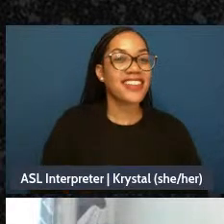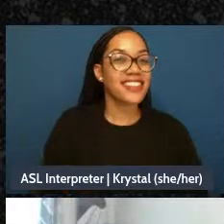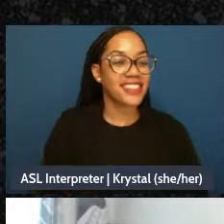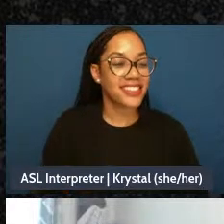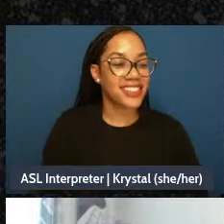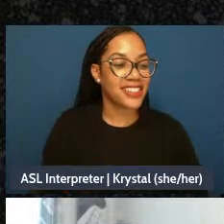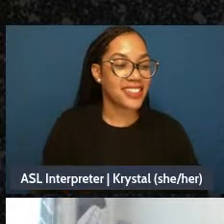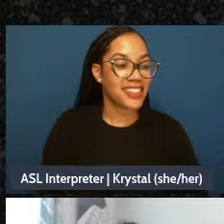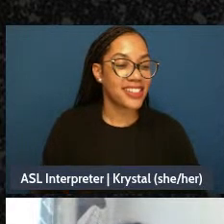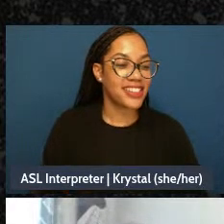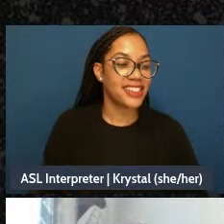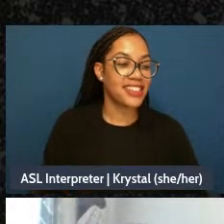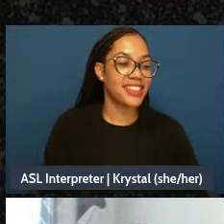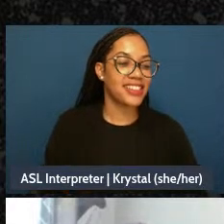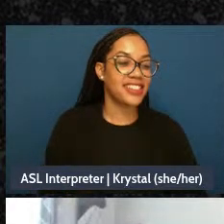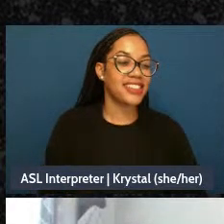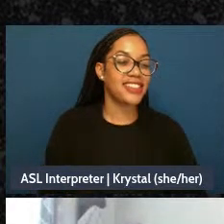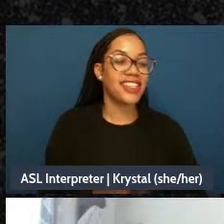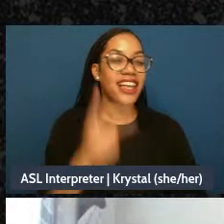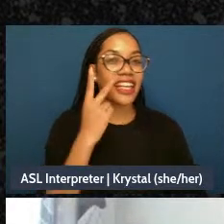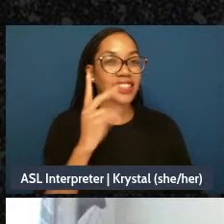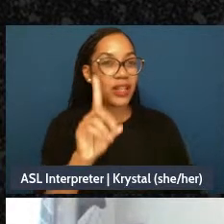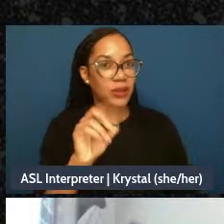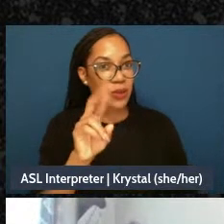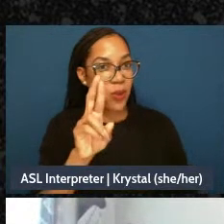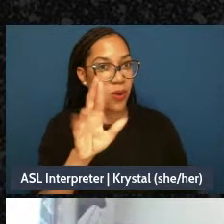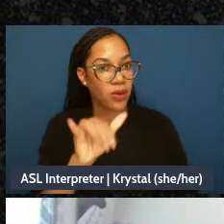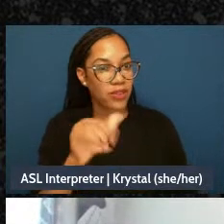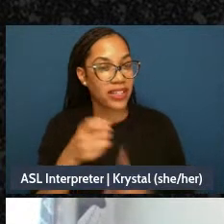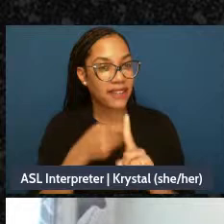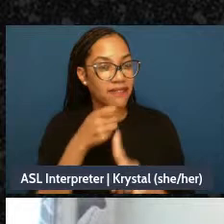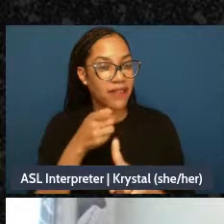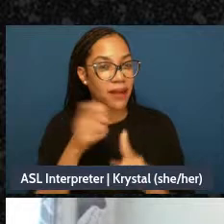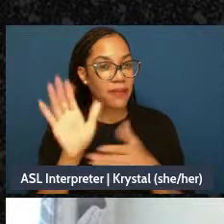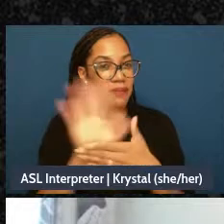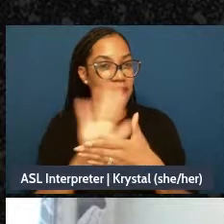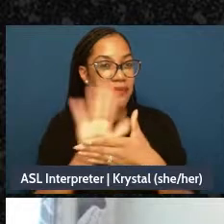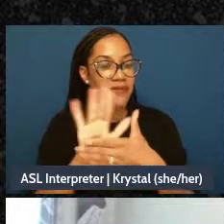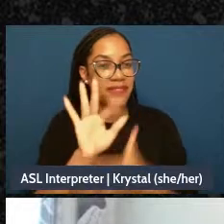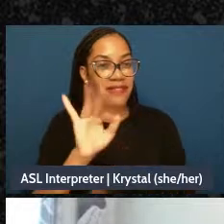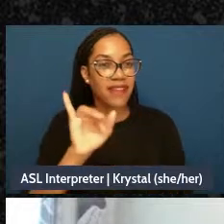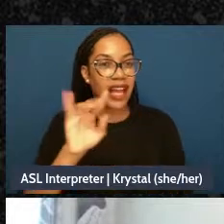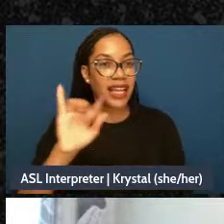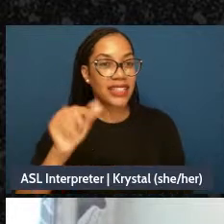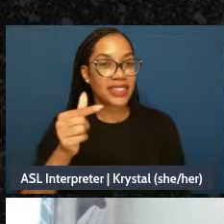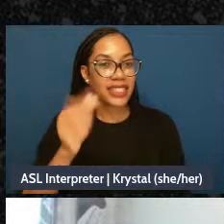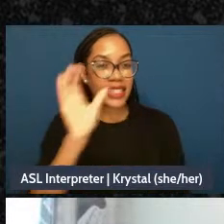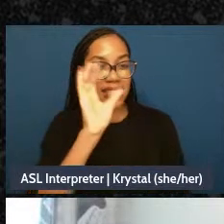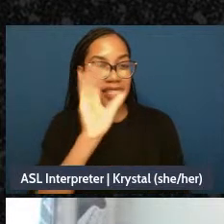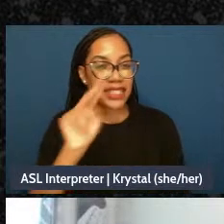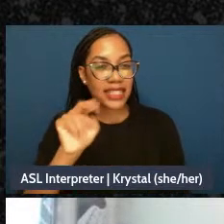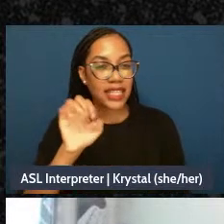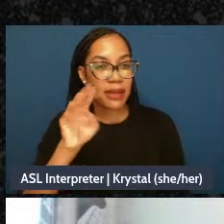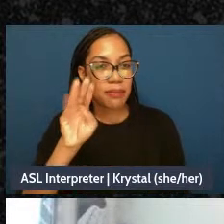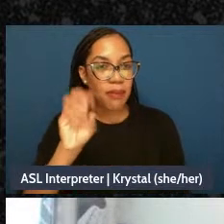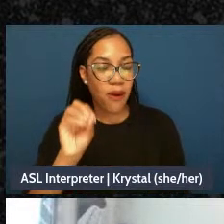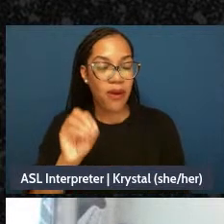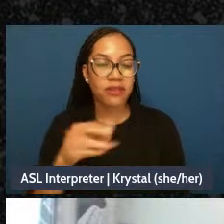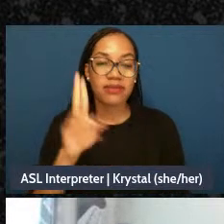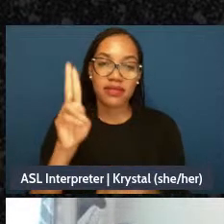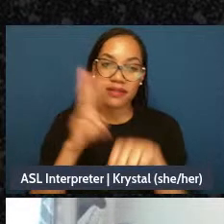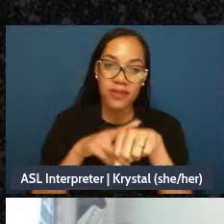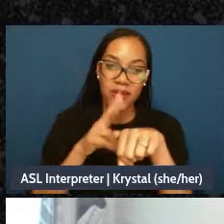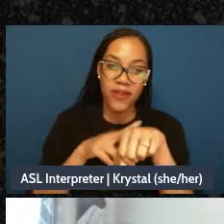Oh, I am seeing Dory from Finding Nemo, of course. I'm gonna wait for our ASL folks to catch up.